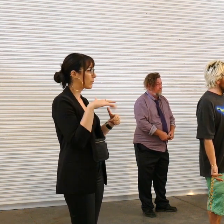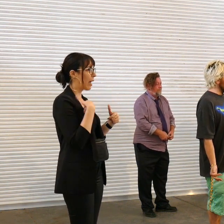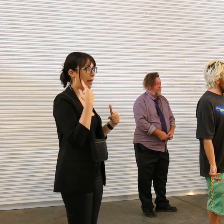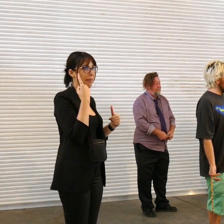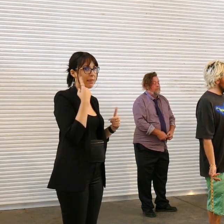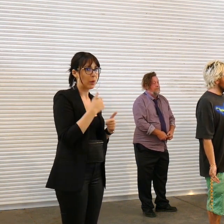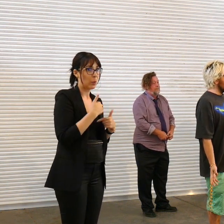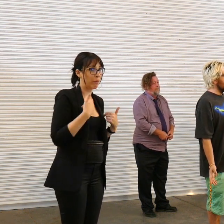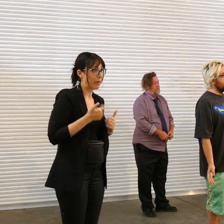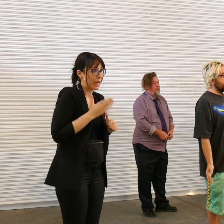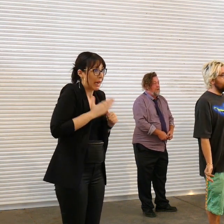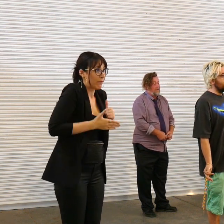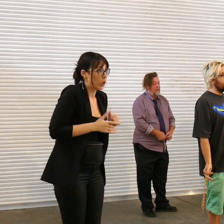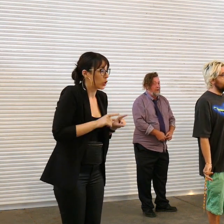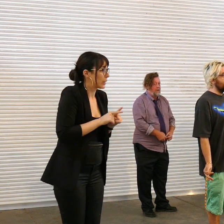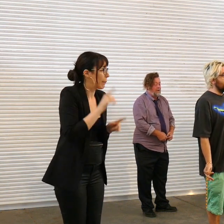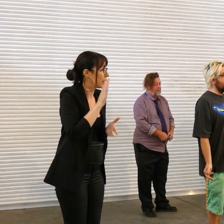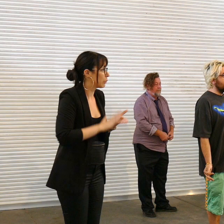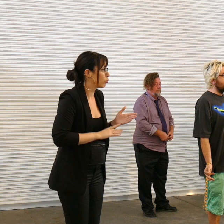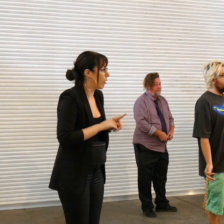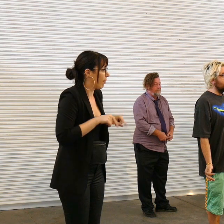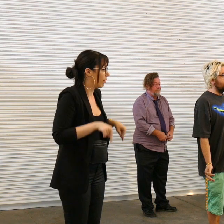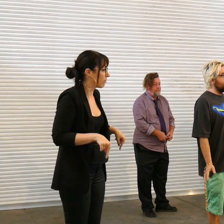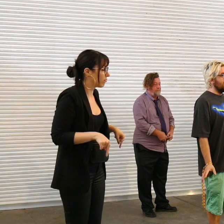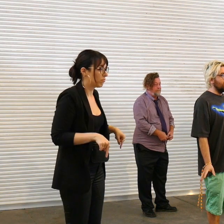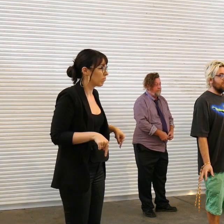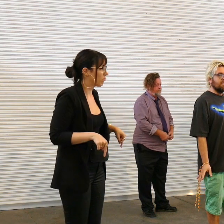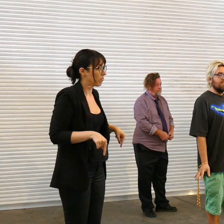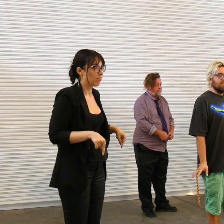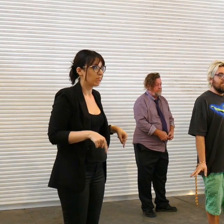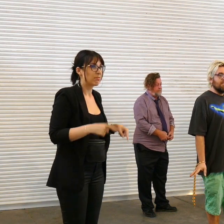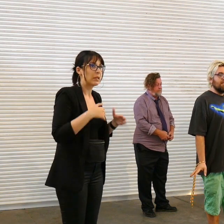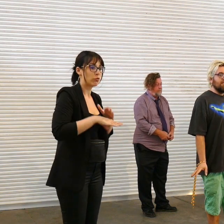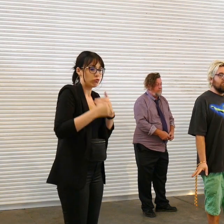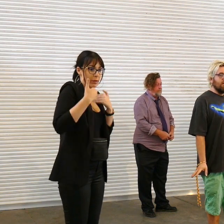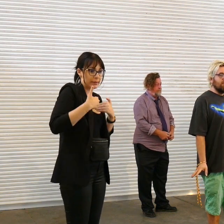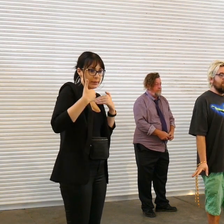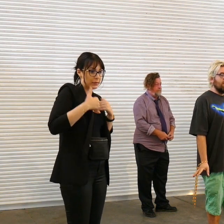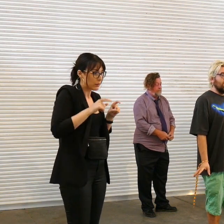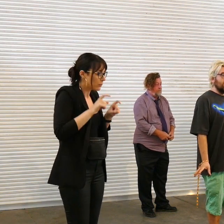ever had this kind of experience of uh being in a residency and then trying to figure out what a